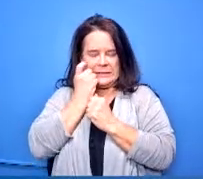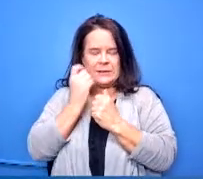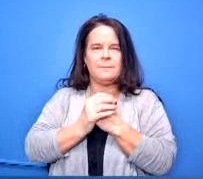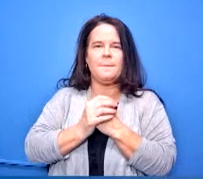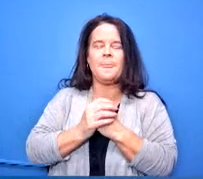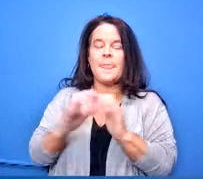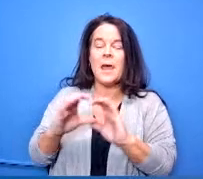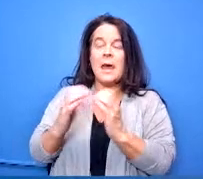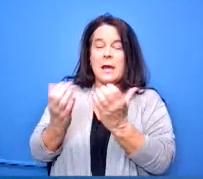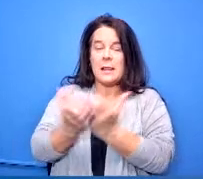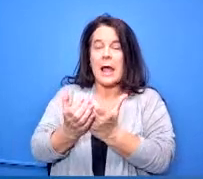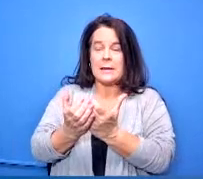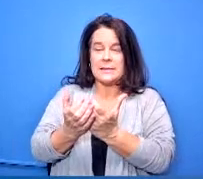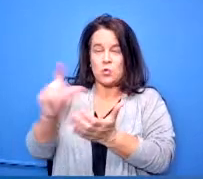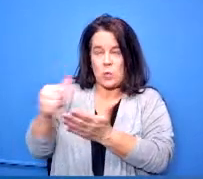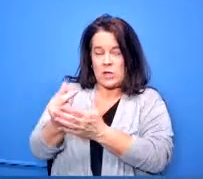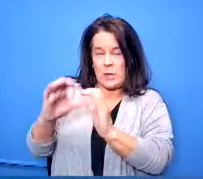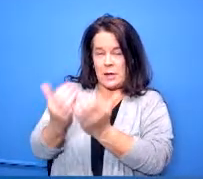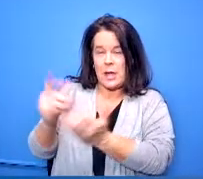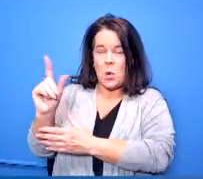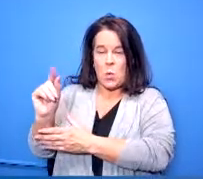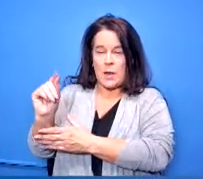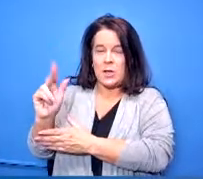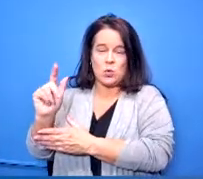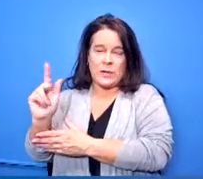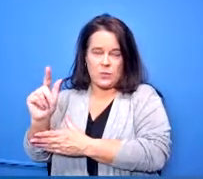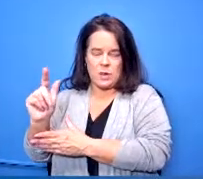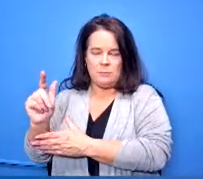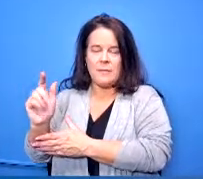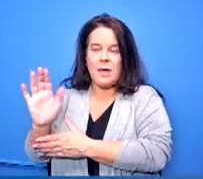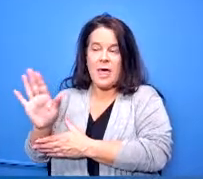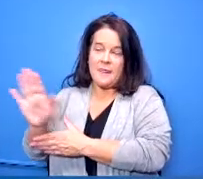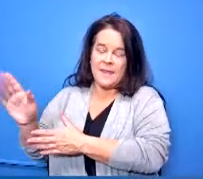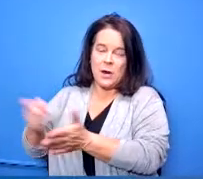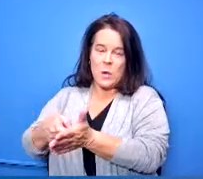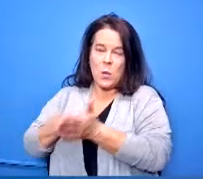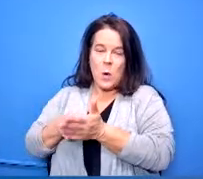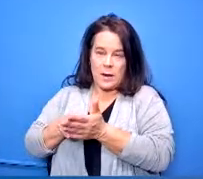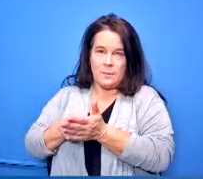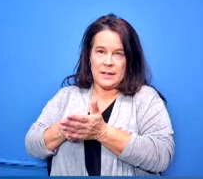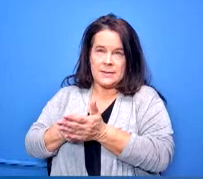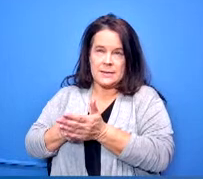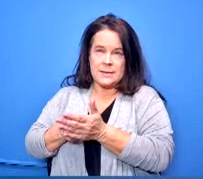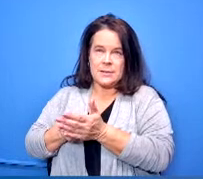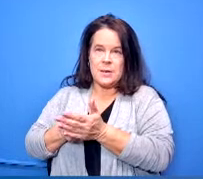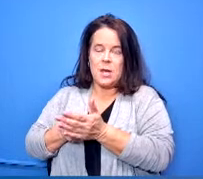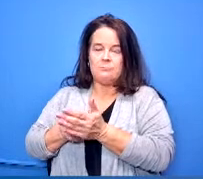and after graduation requirements are referred to as the permanent requirements since they were